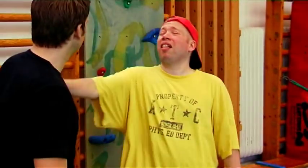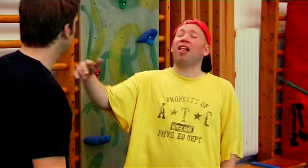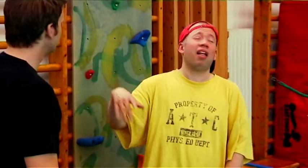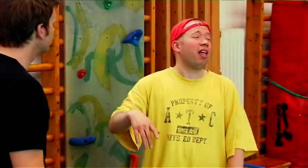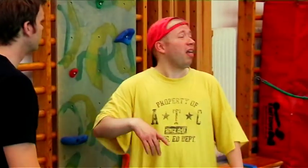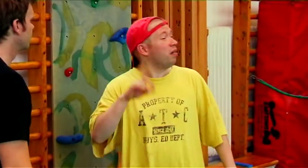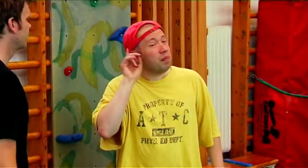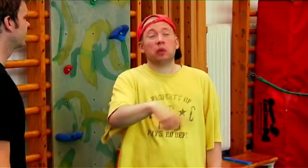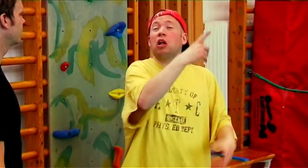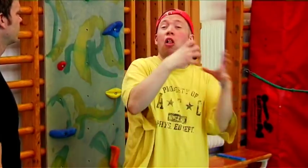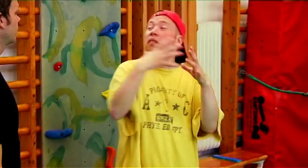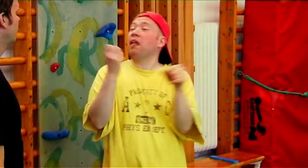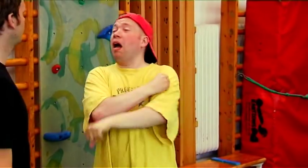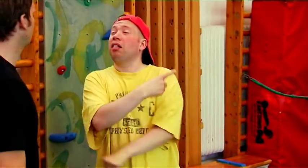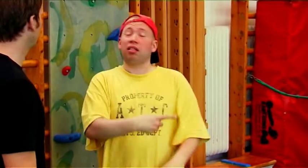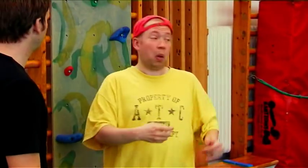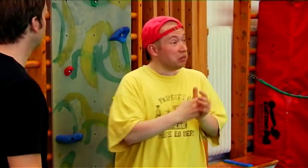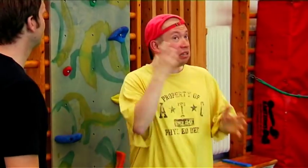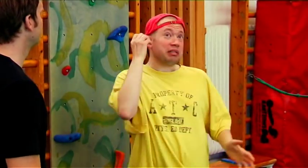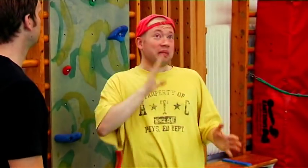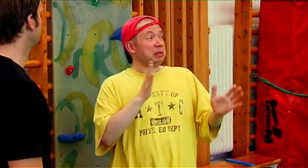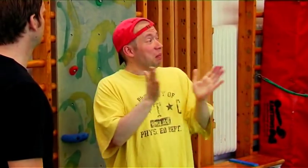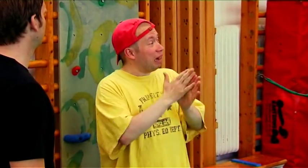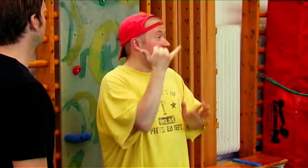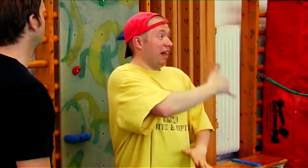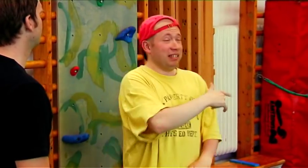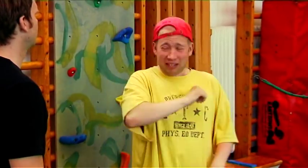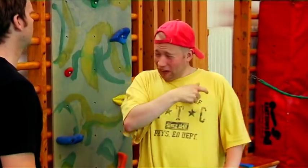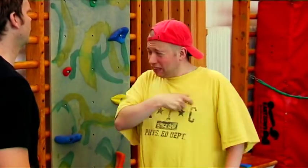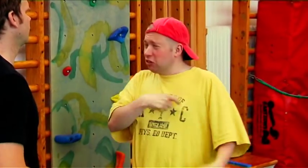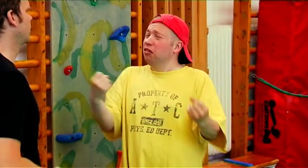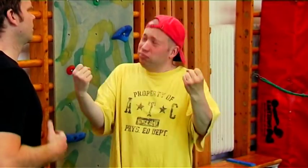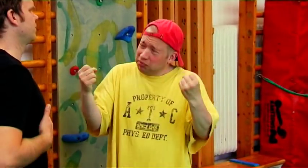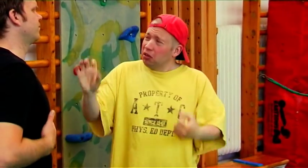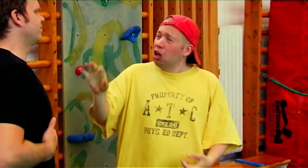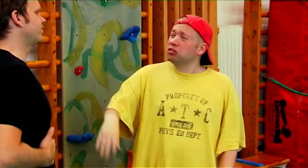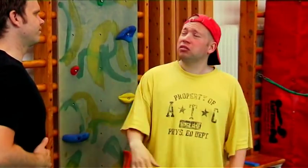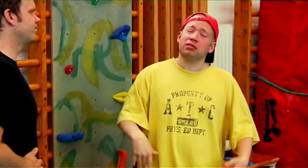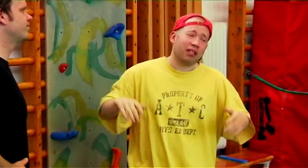They were cheating... They won just because Cissi joined because she - is a great Swedish team player...